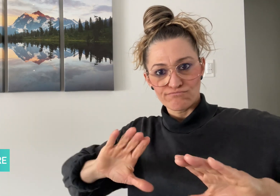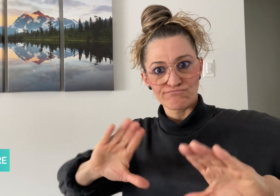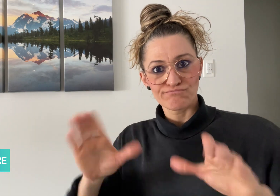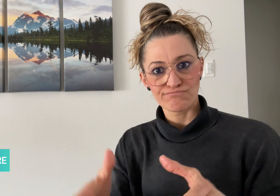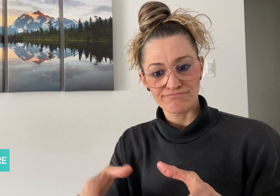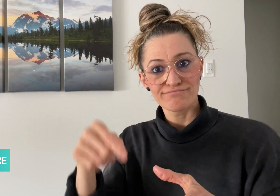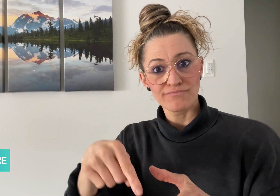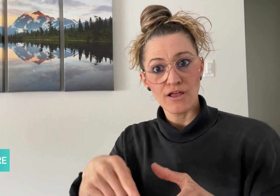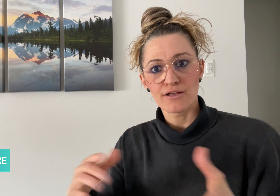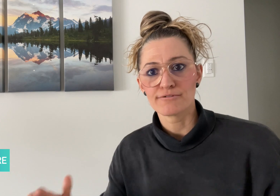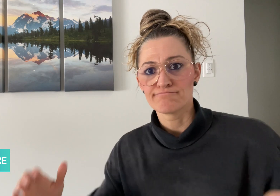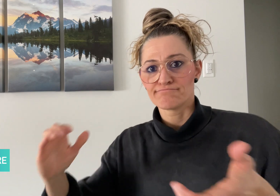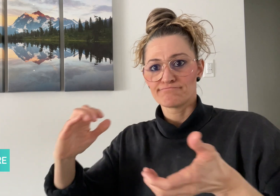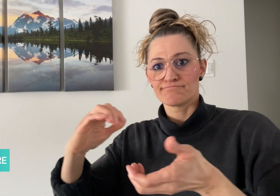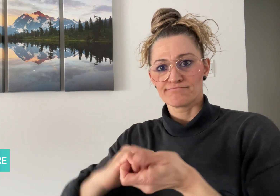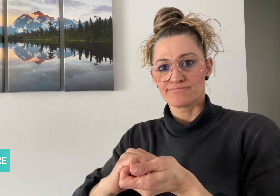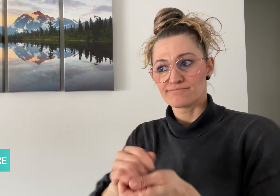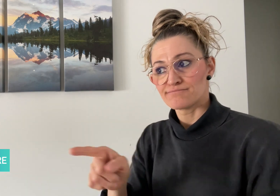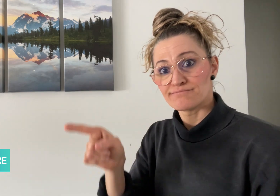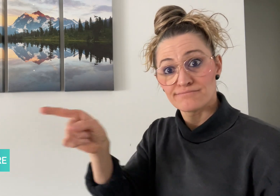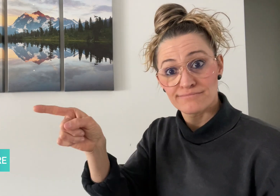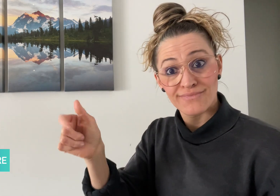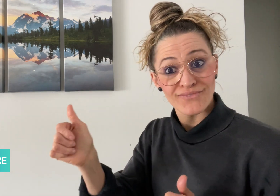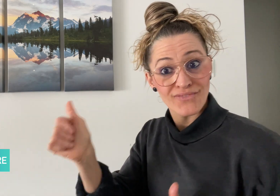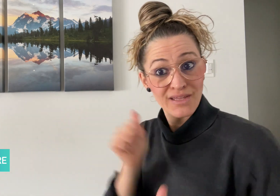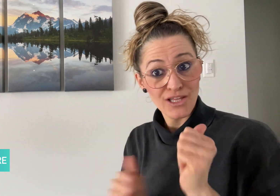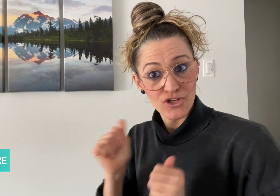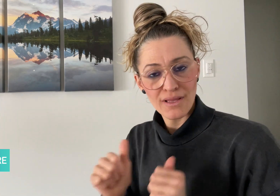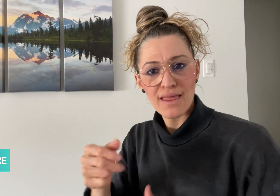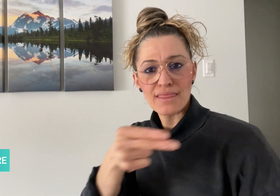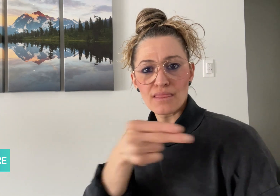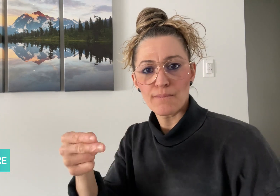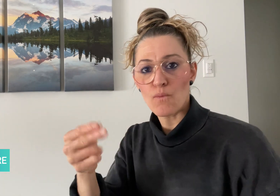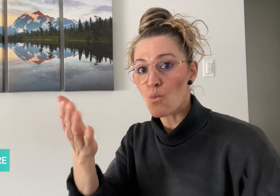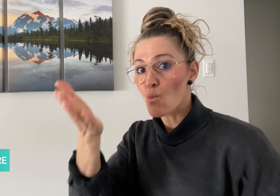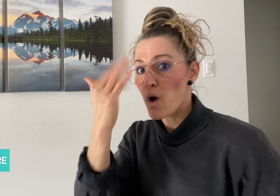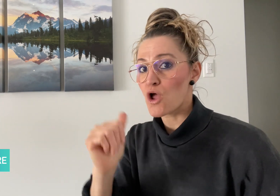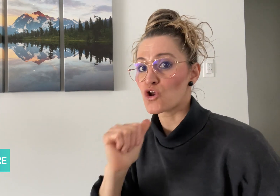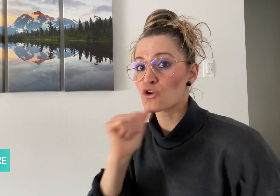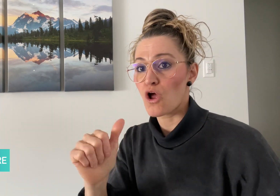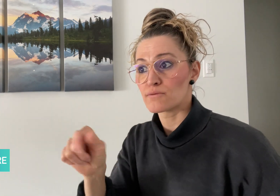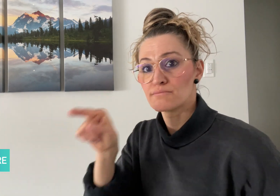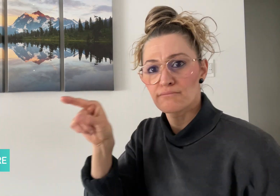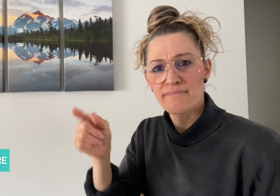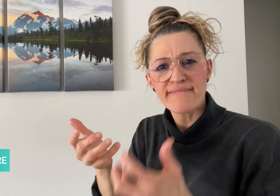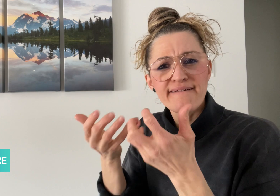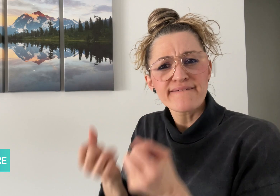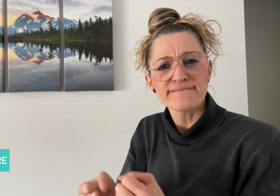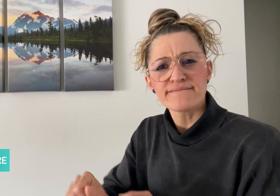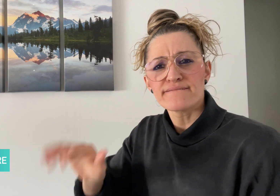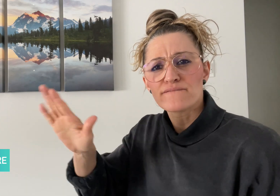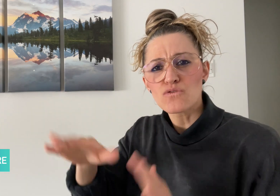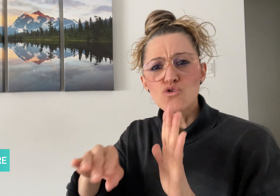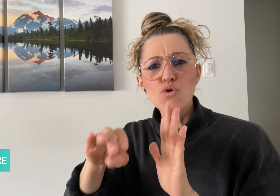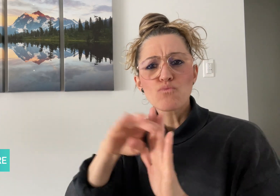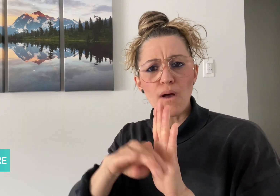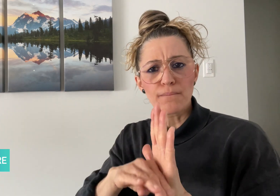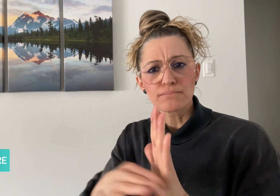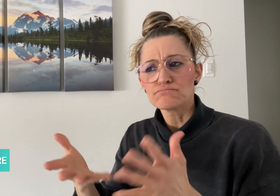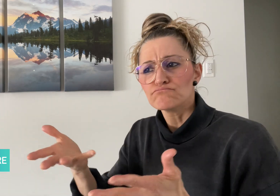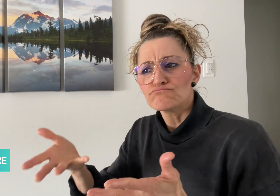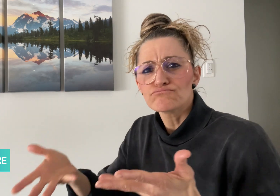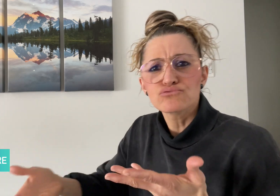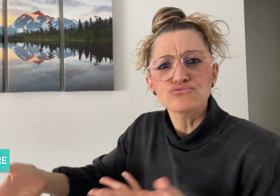with Why Not Theatre through their SHARE stream of activities.